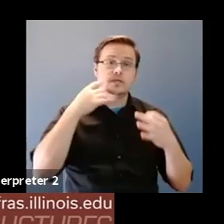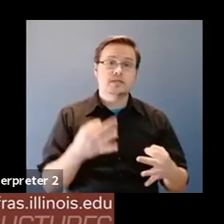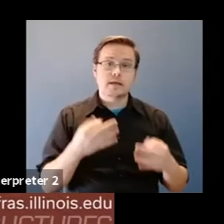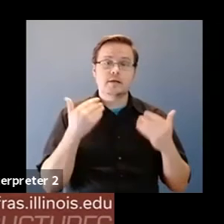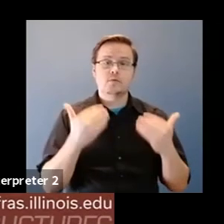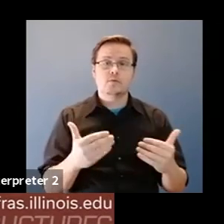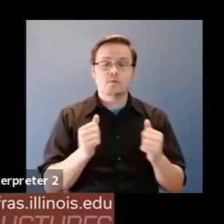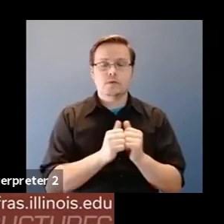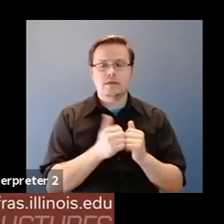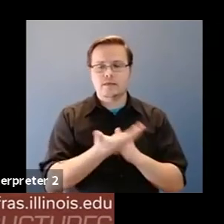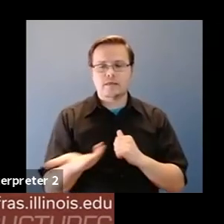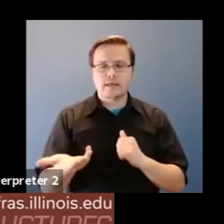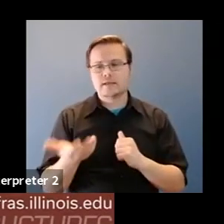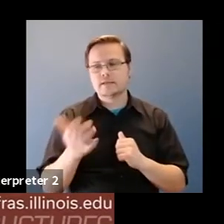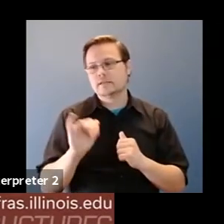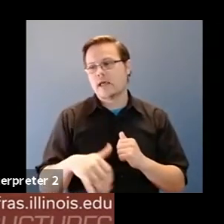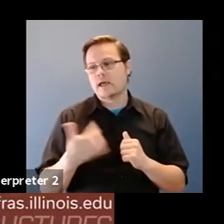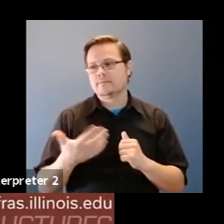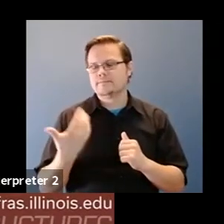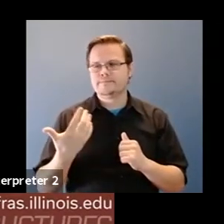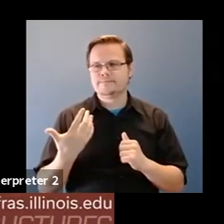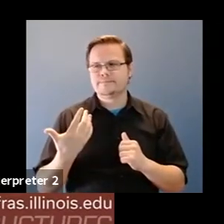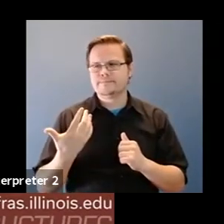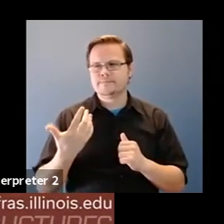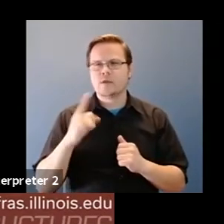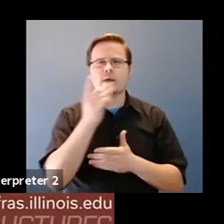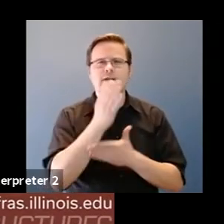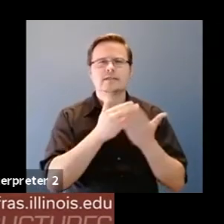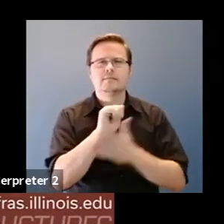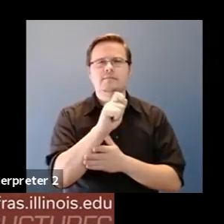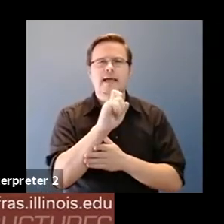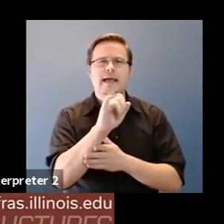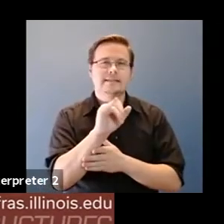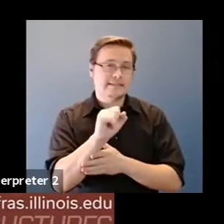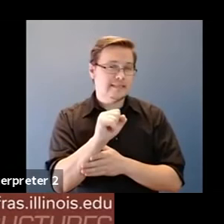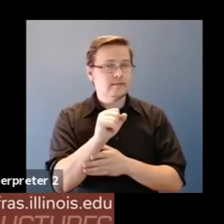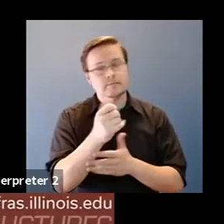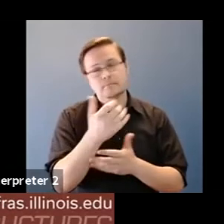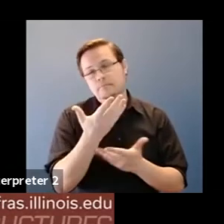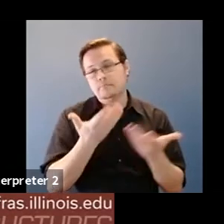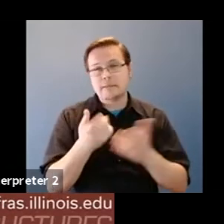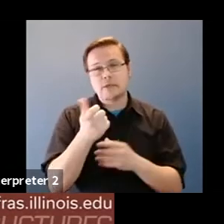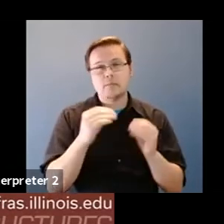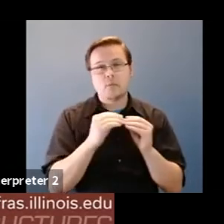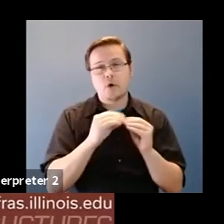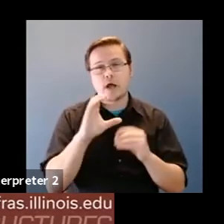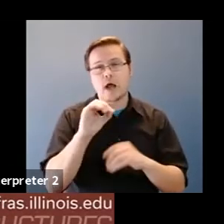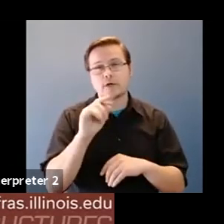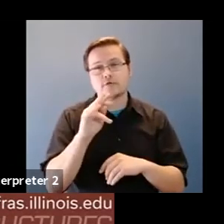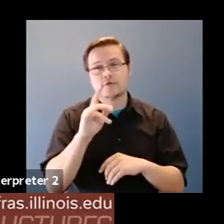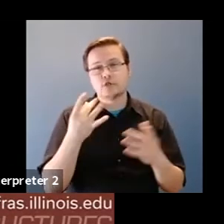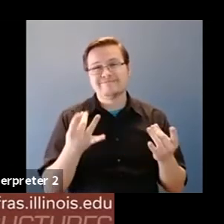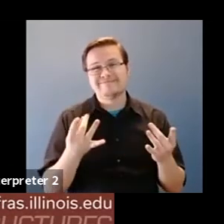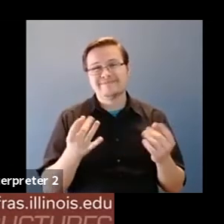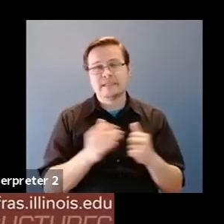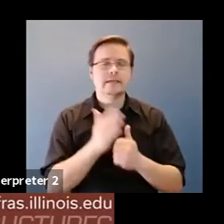Fernanda Viegas: Things that some were some of the axes were maybe a little bit more controversial and some of the axes were less controversial.